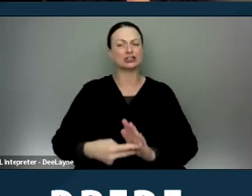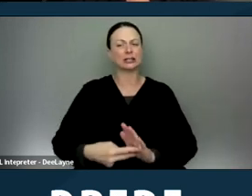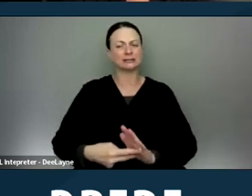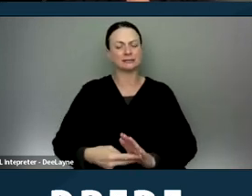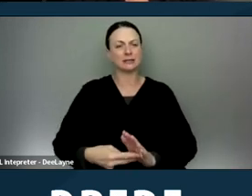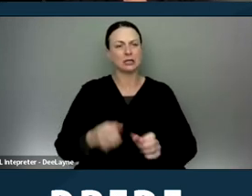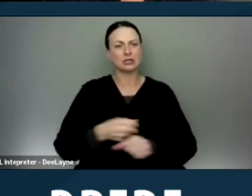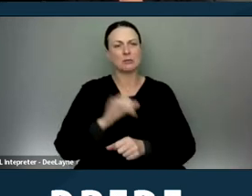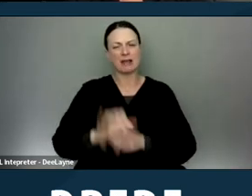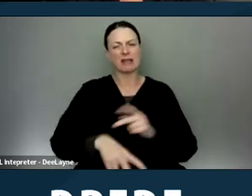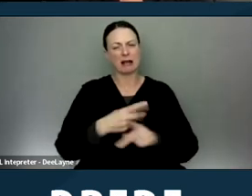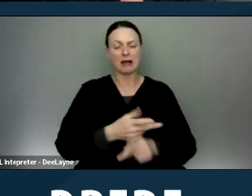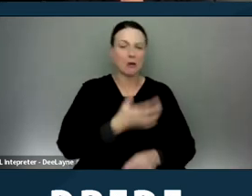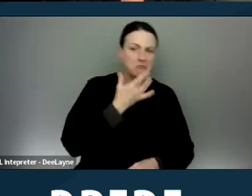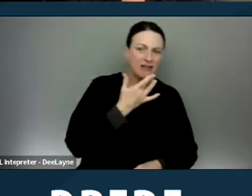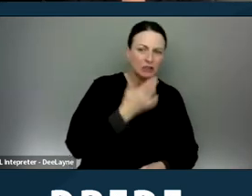a preference, limitation or discrimination.